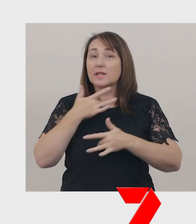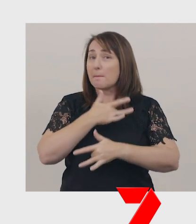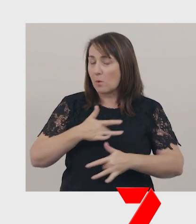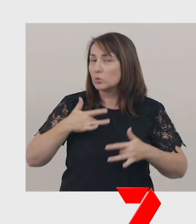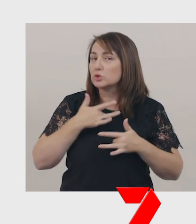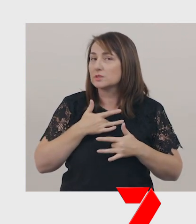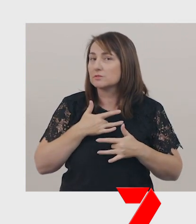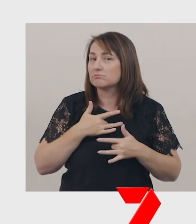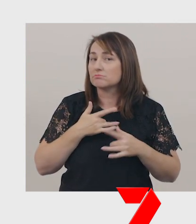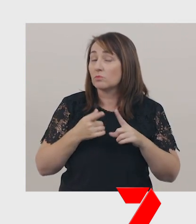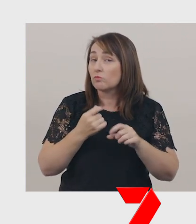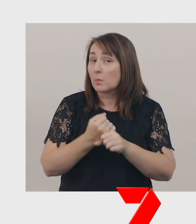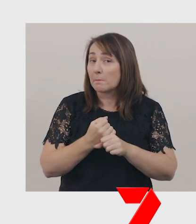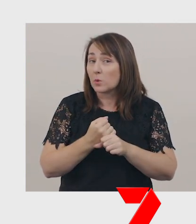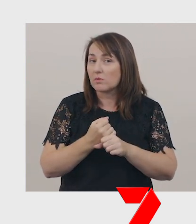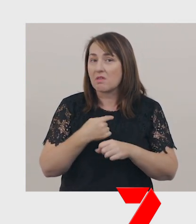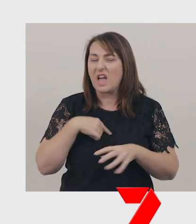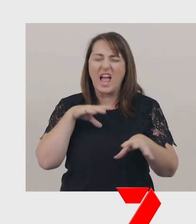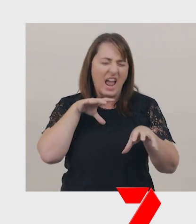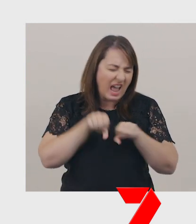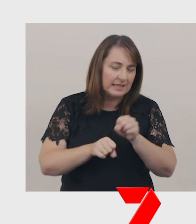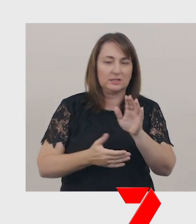For example, "I hate going to the shop!"